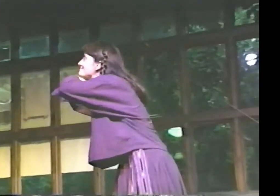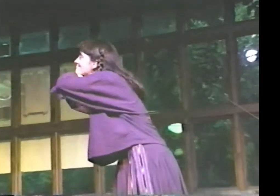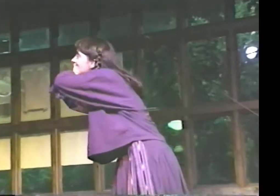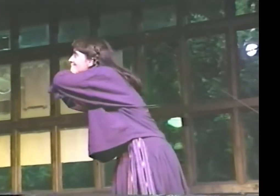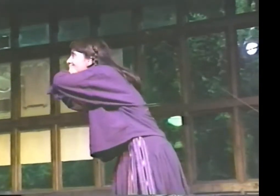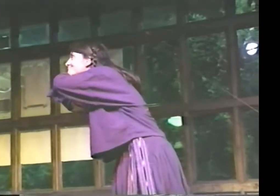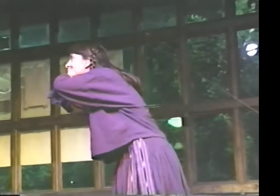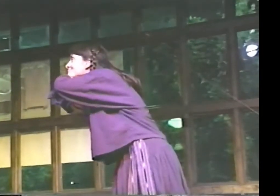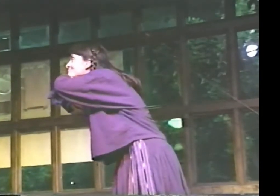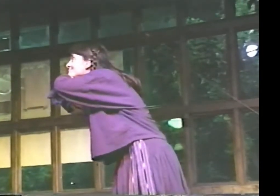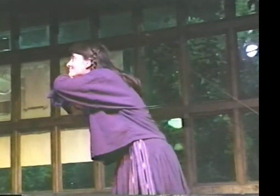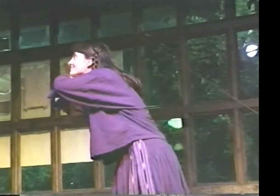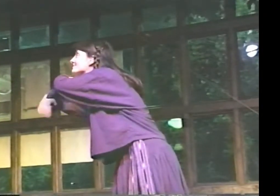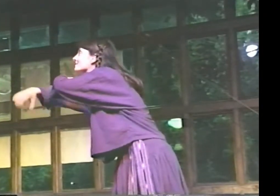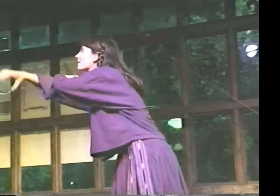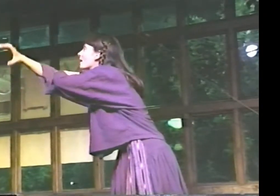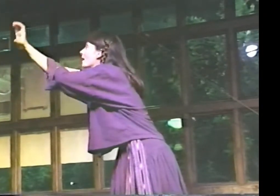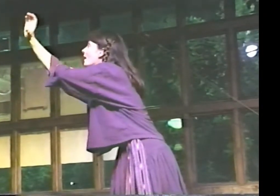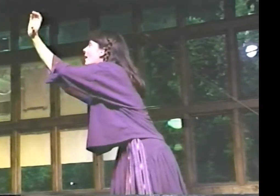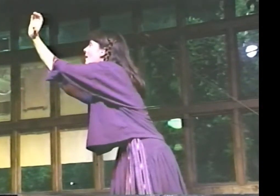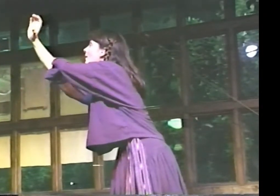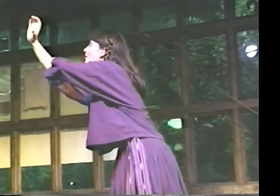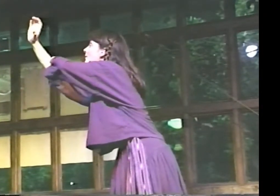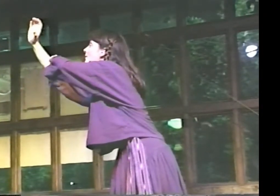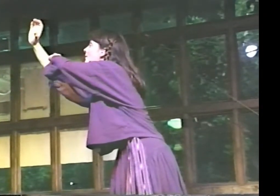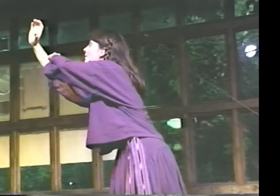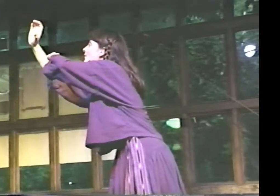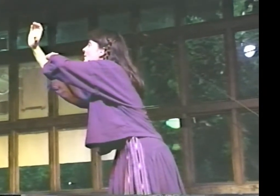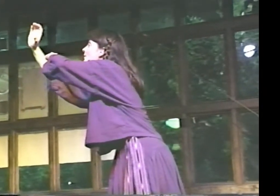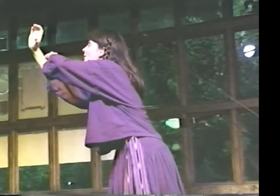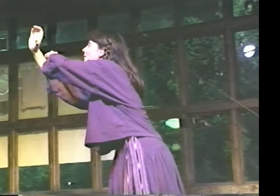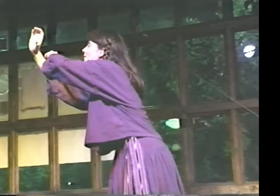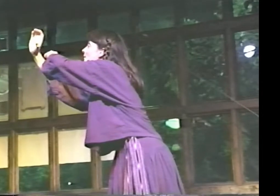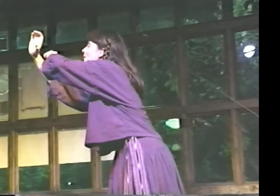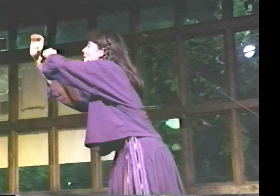LATE EVENING. SUNSET.